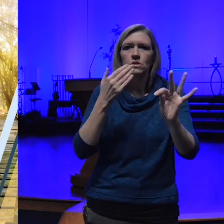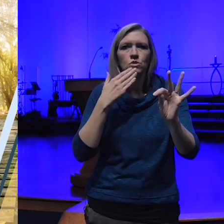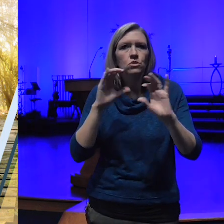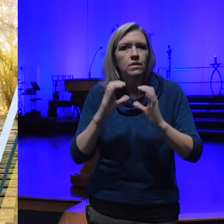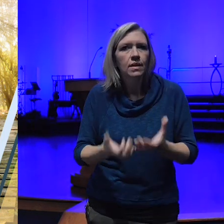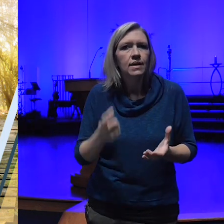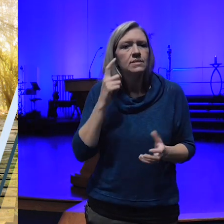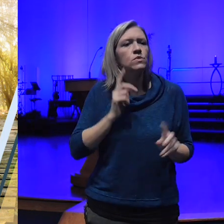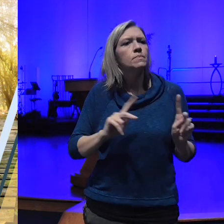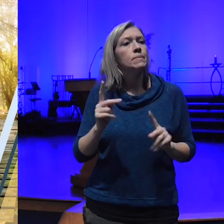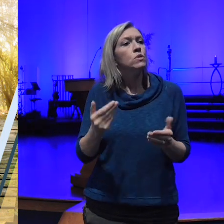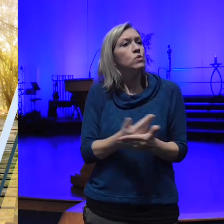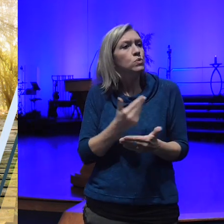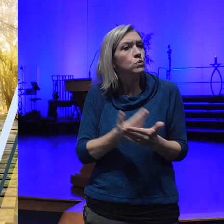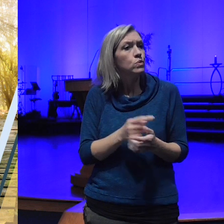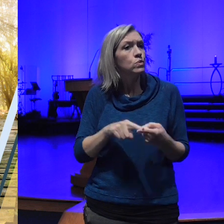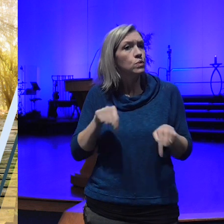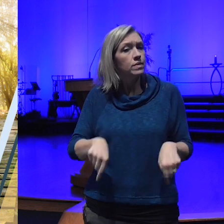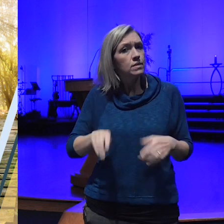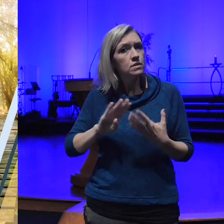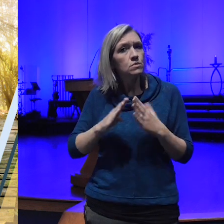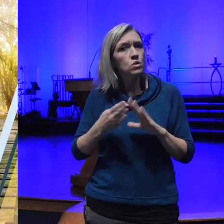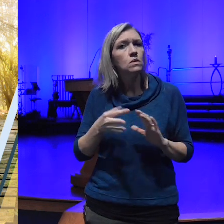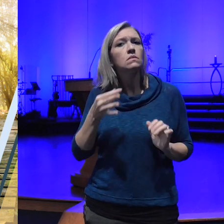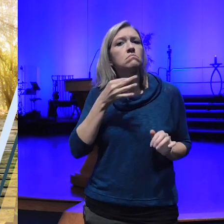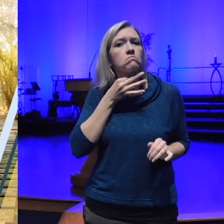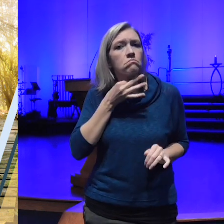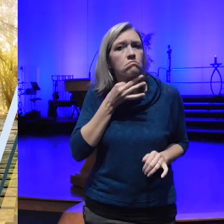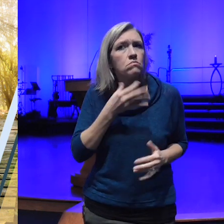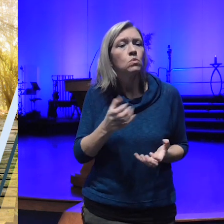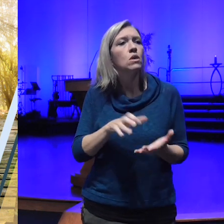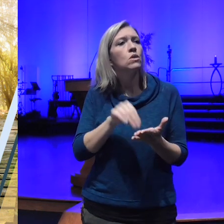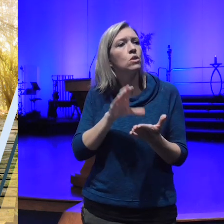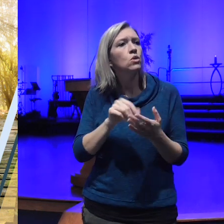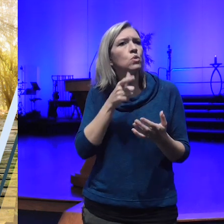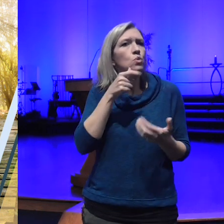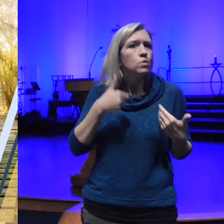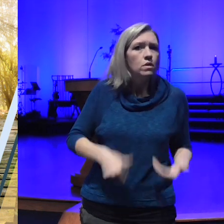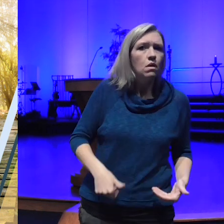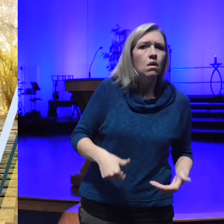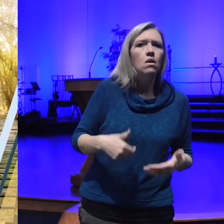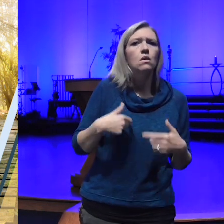to learn more about who we are what we do and how things work around here anyone is welcome to come